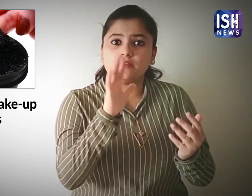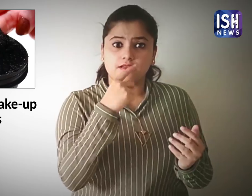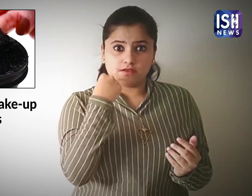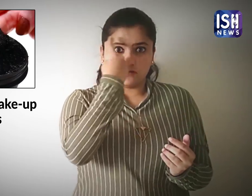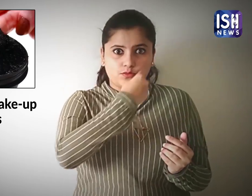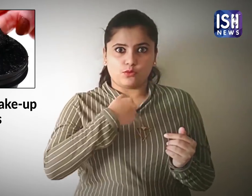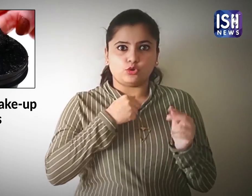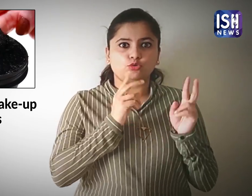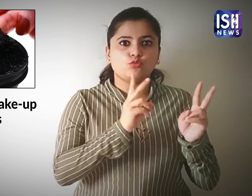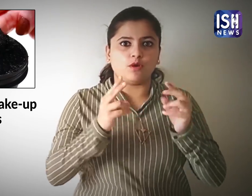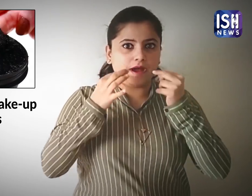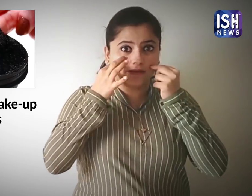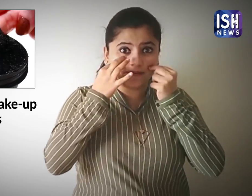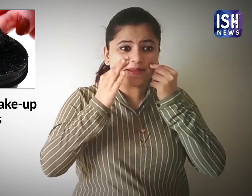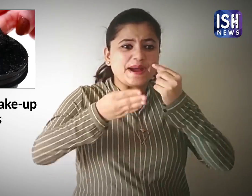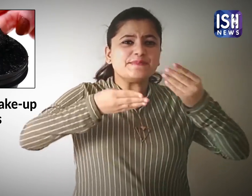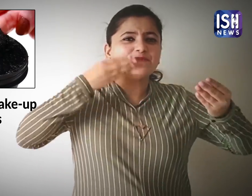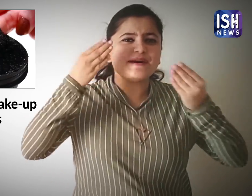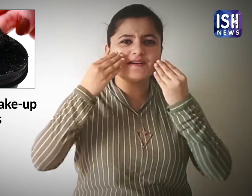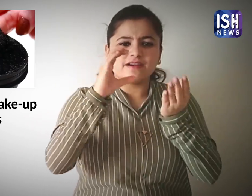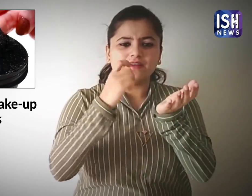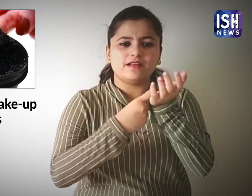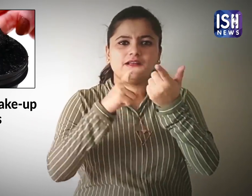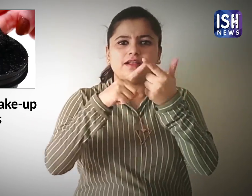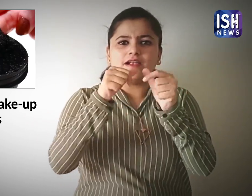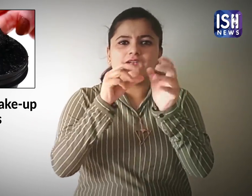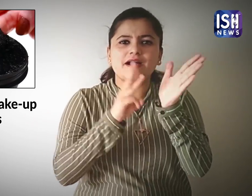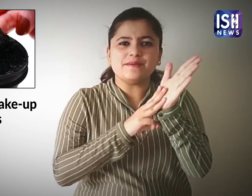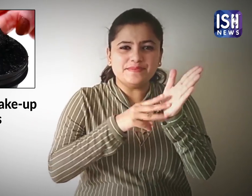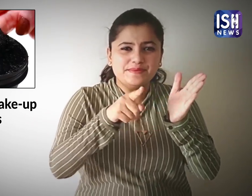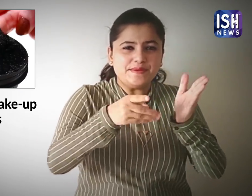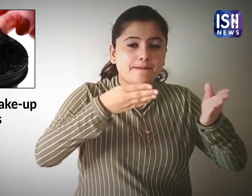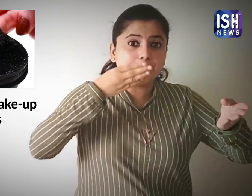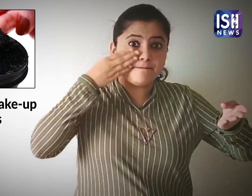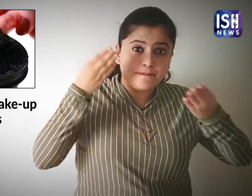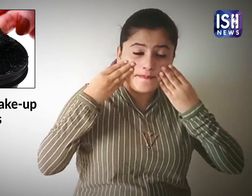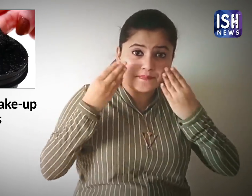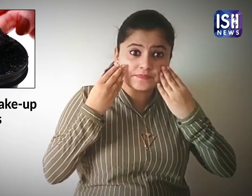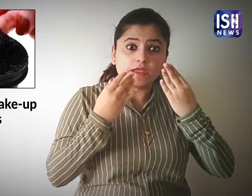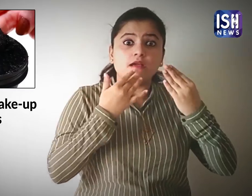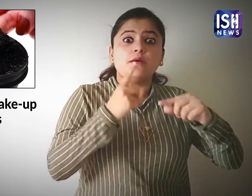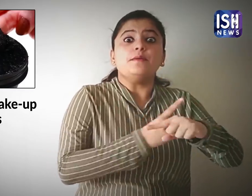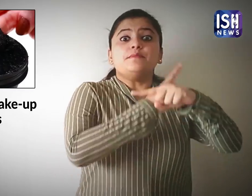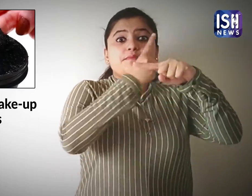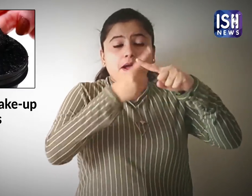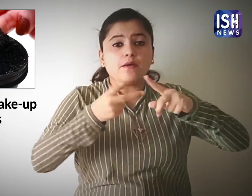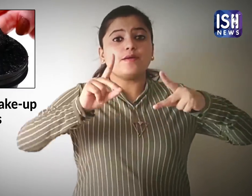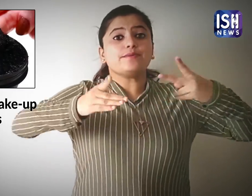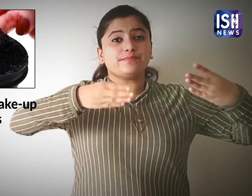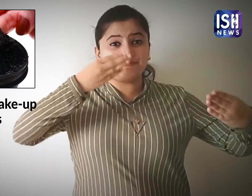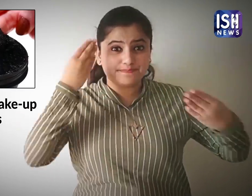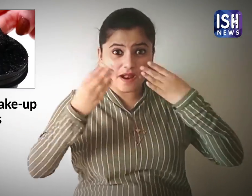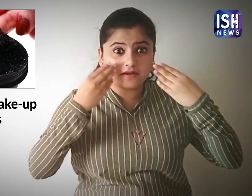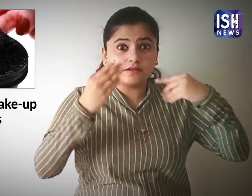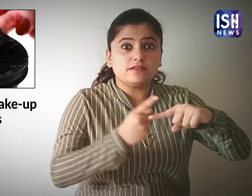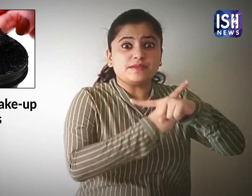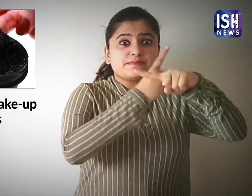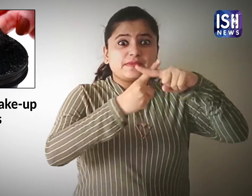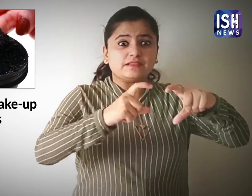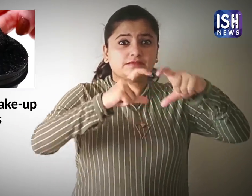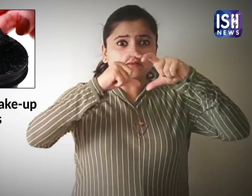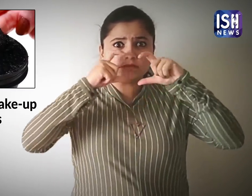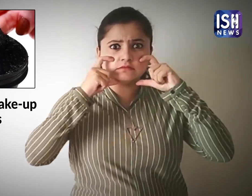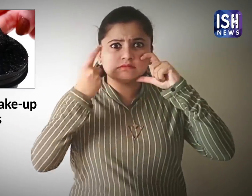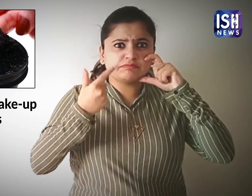If you apply heavy creams, makeup and then wear a mask on top of it,